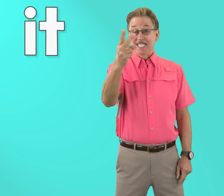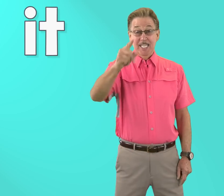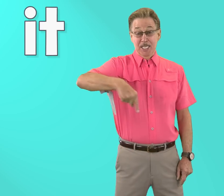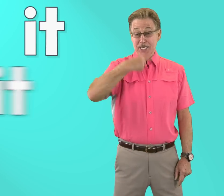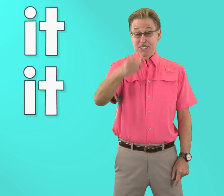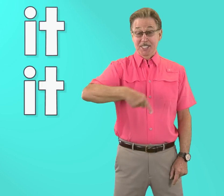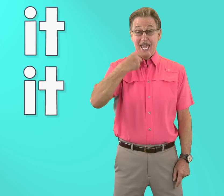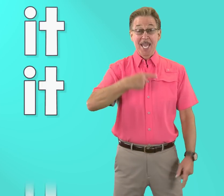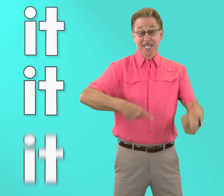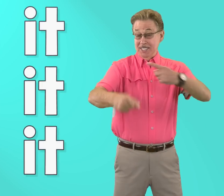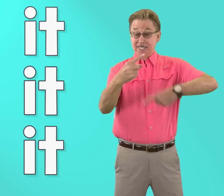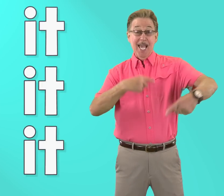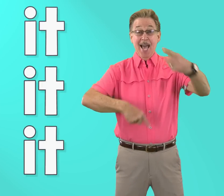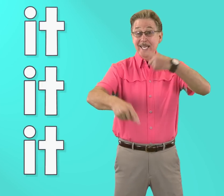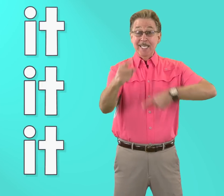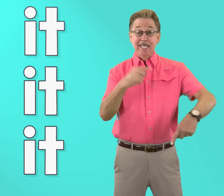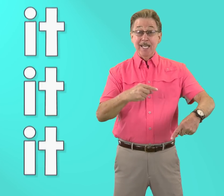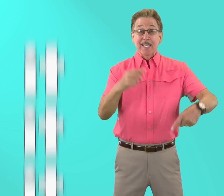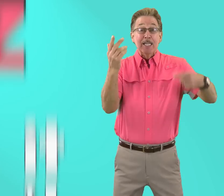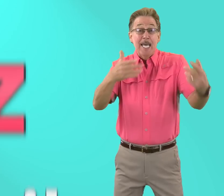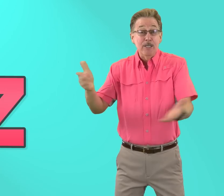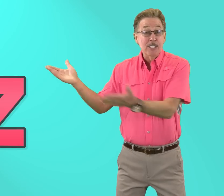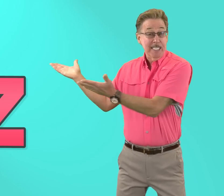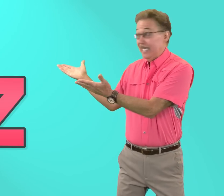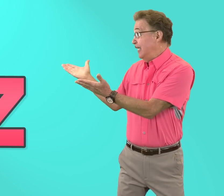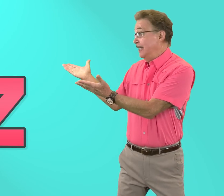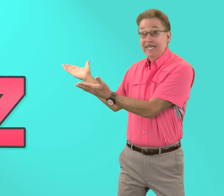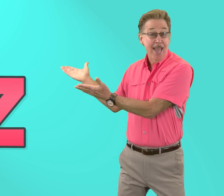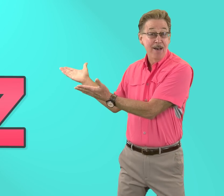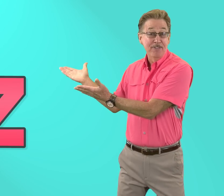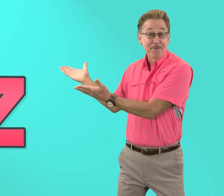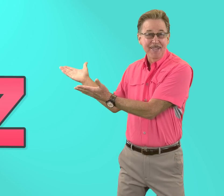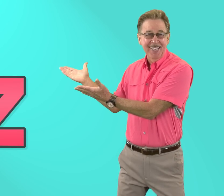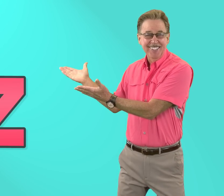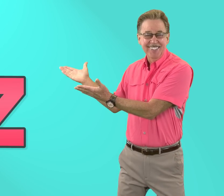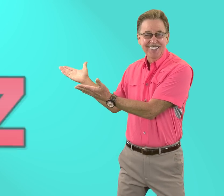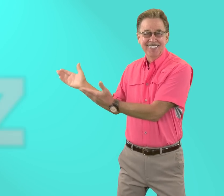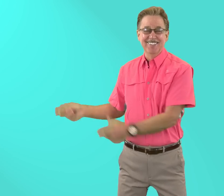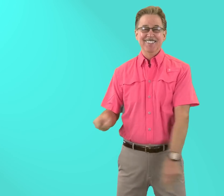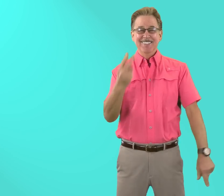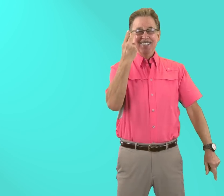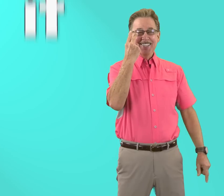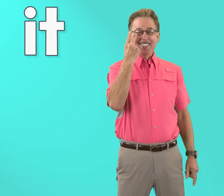See it, Say it, Sign it Letter Z z in the alphabet